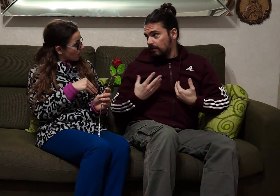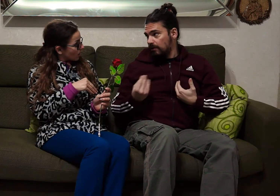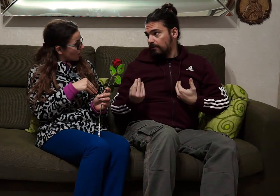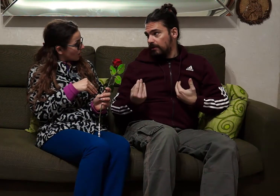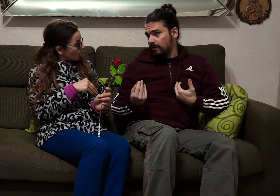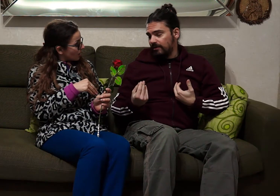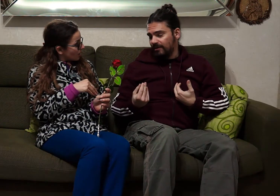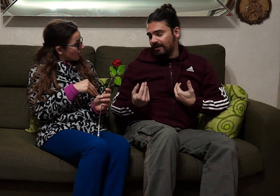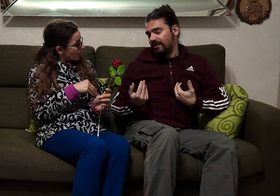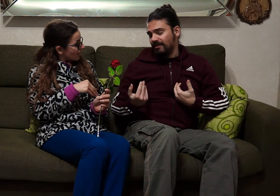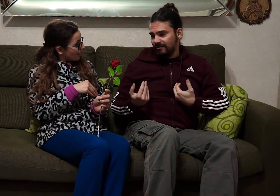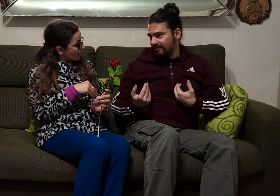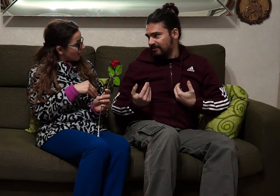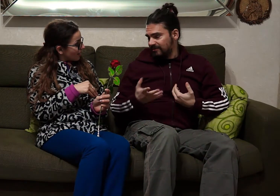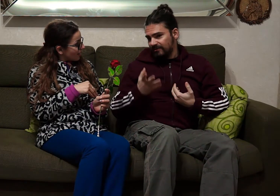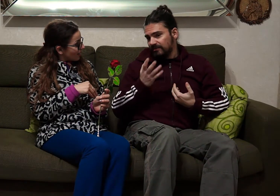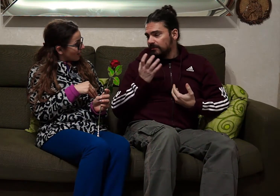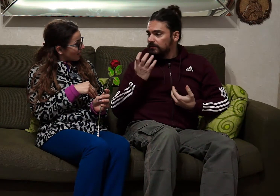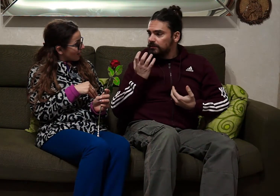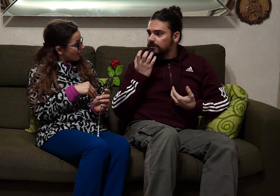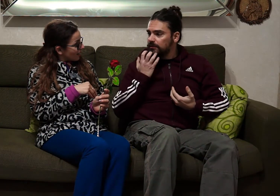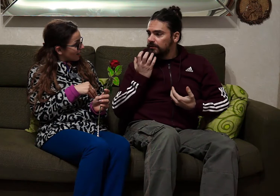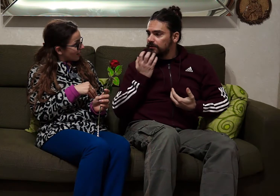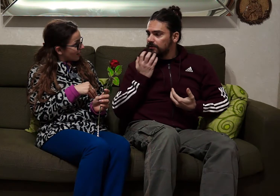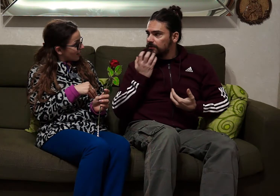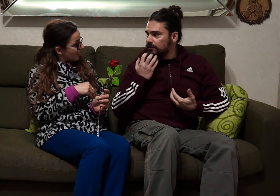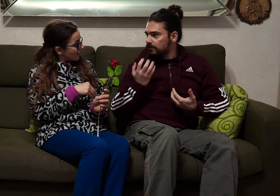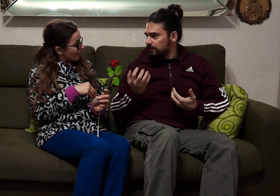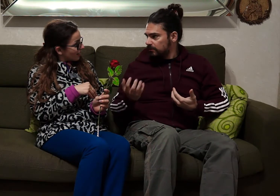I copy the tv?! ... you make me laugh